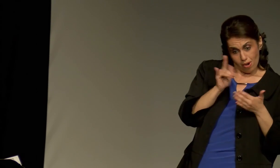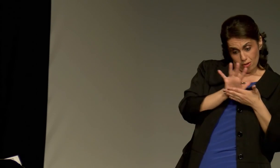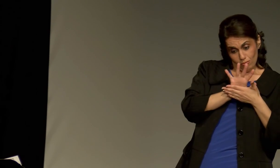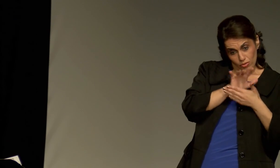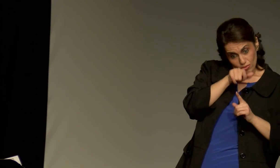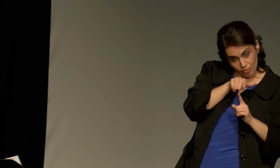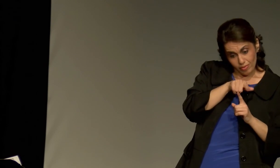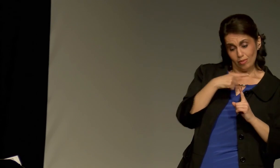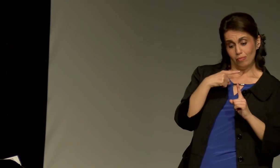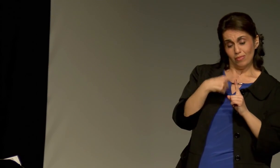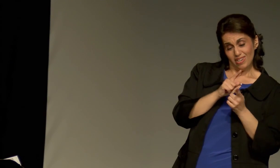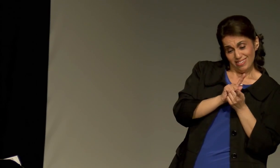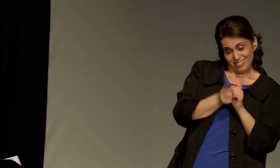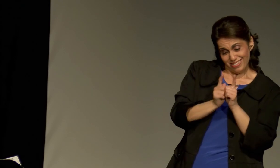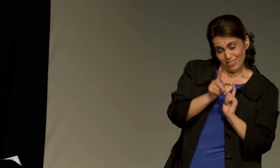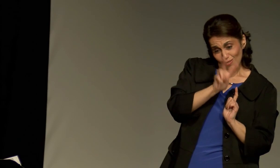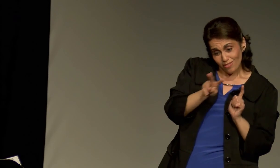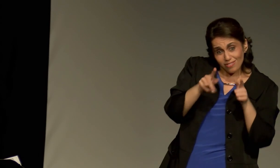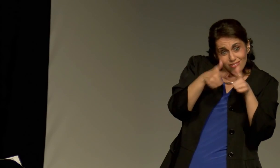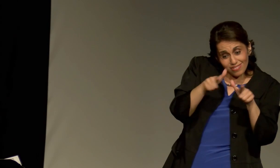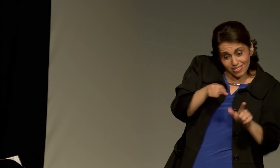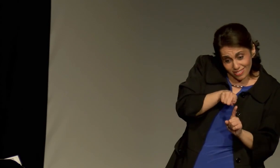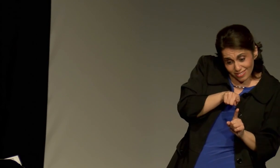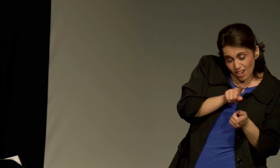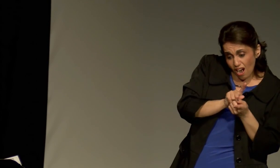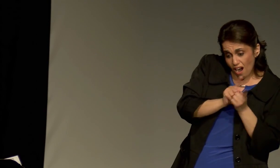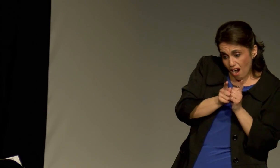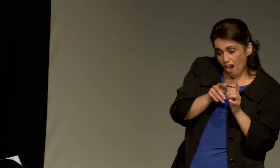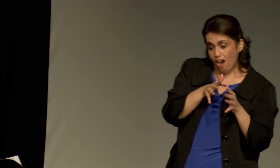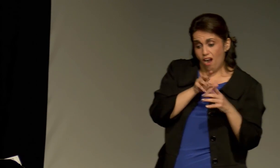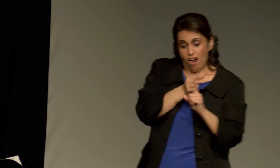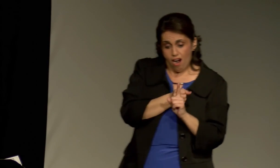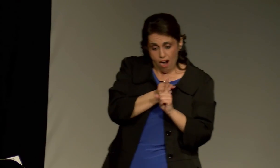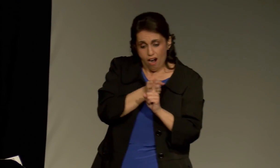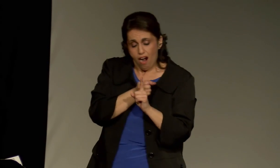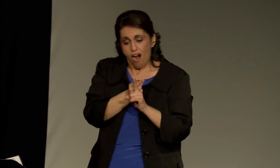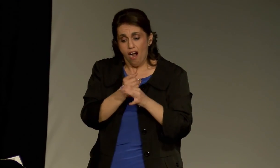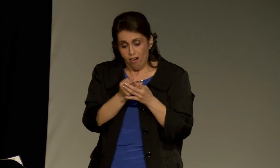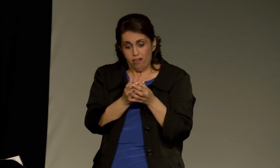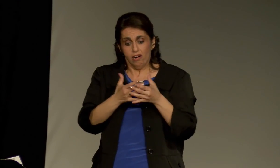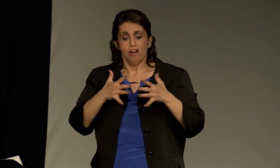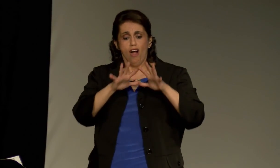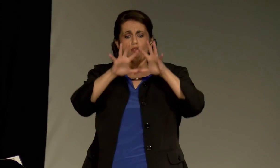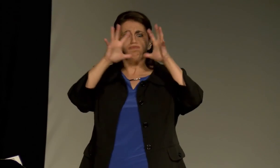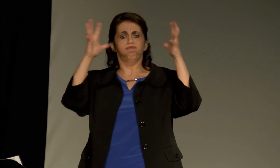Washington, DC, but because of the media attention on that movie, and the movie had been translated